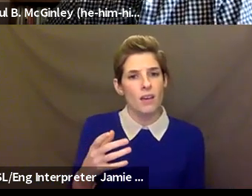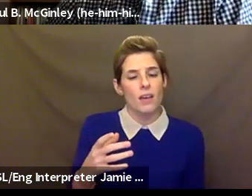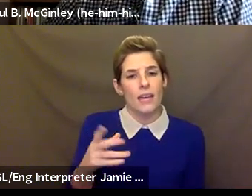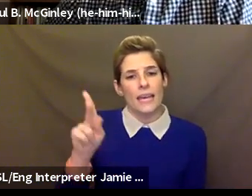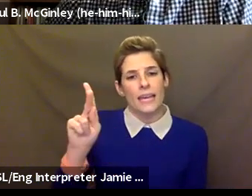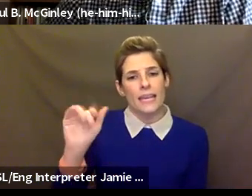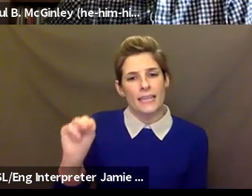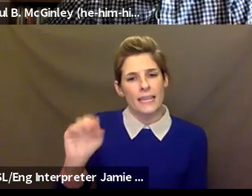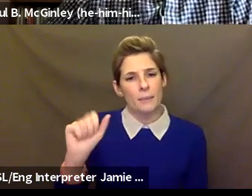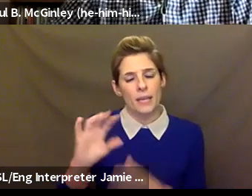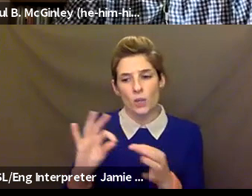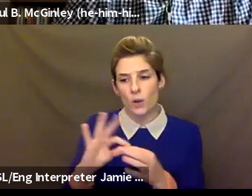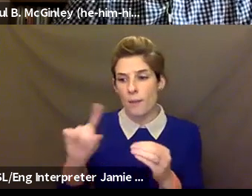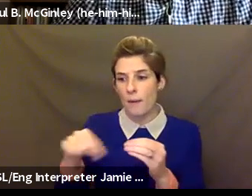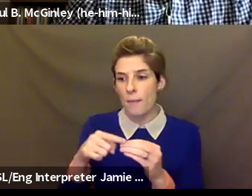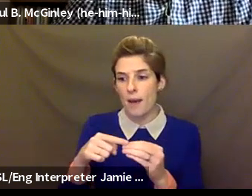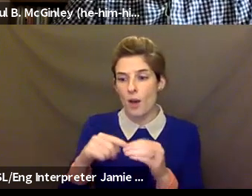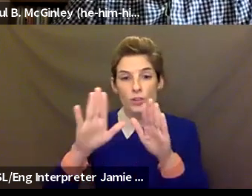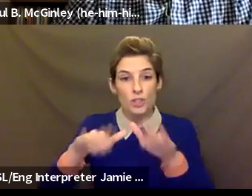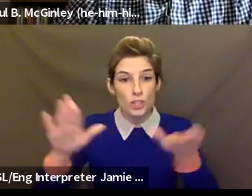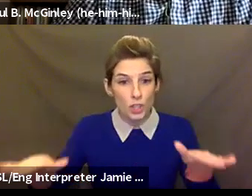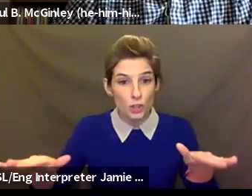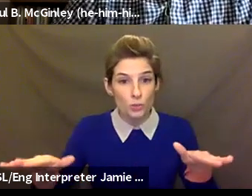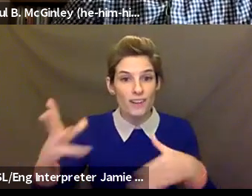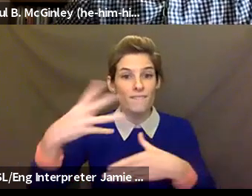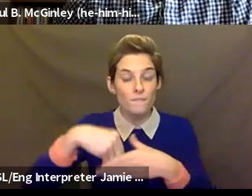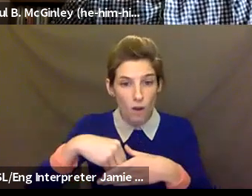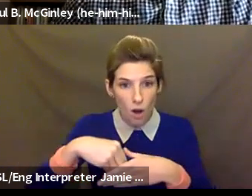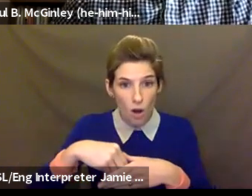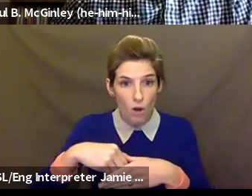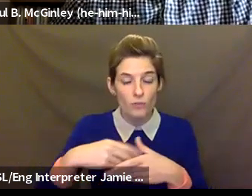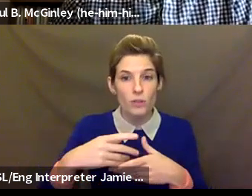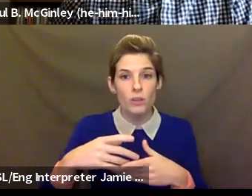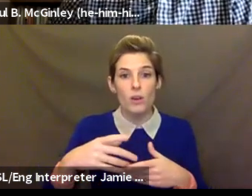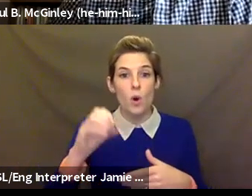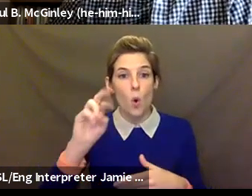in the household participating in your classes in a different way? Is that something that you've experienced at all during this time?